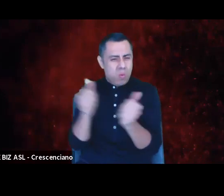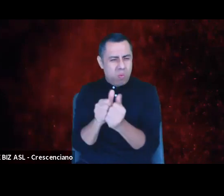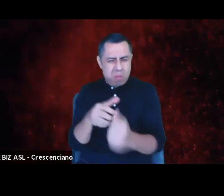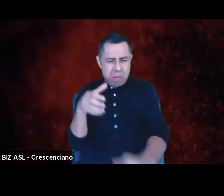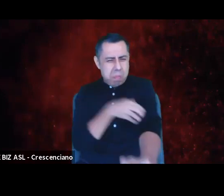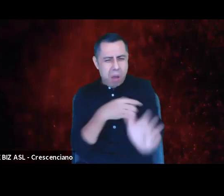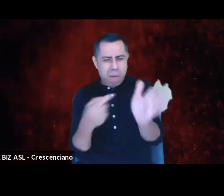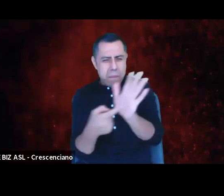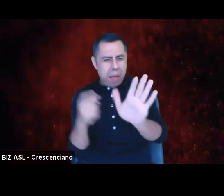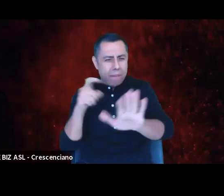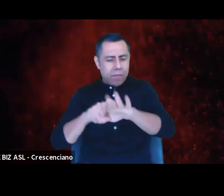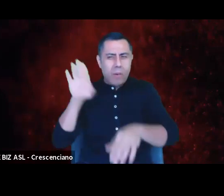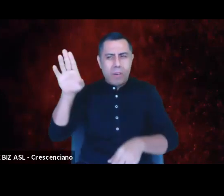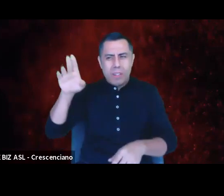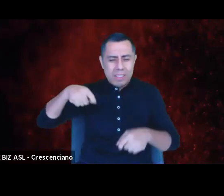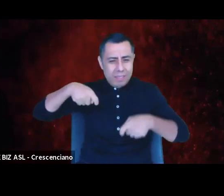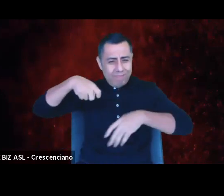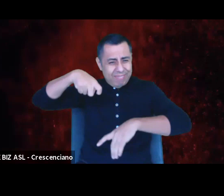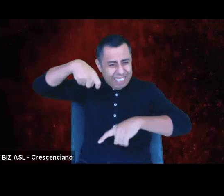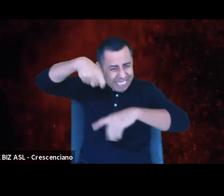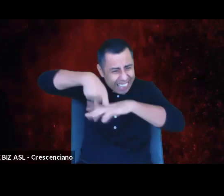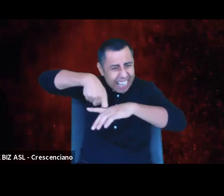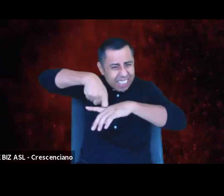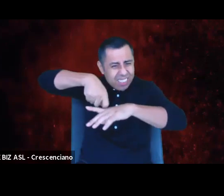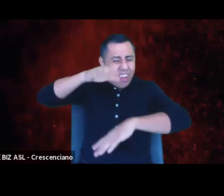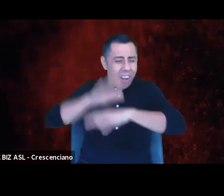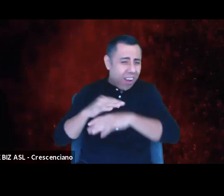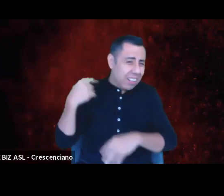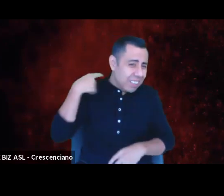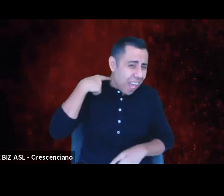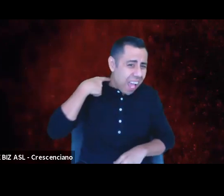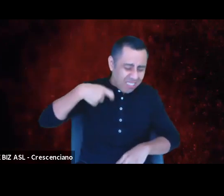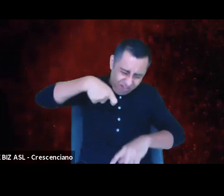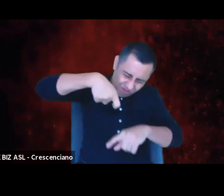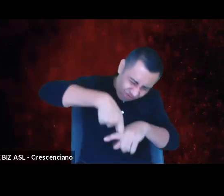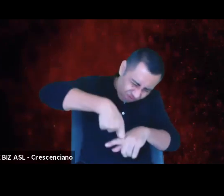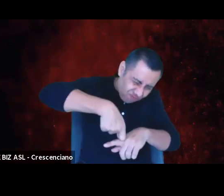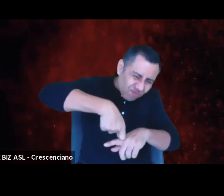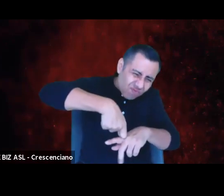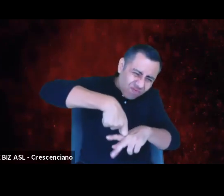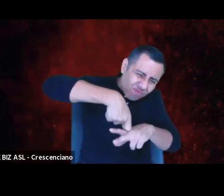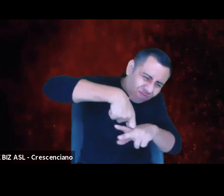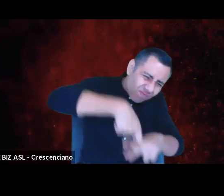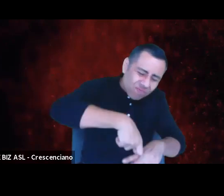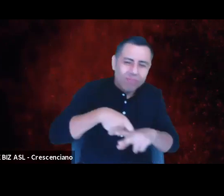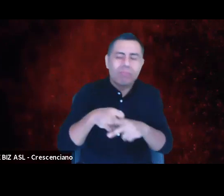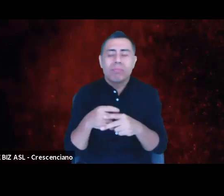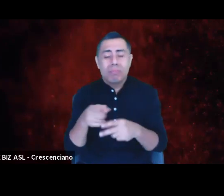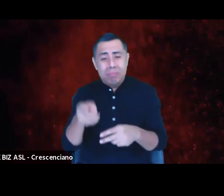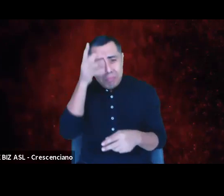choking the life out of them while they plead for breath, I saw a white woman use her privilege to incite panic